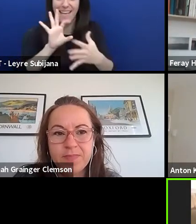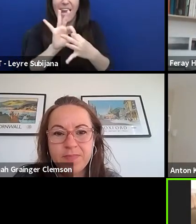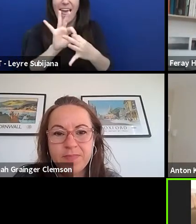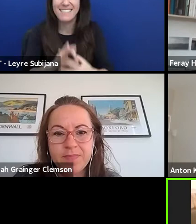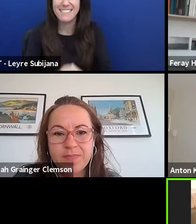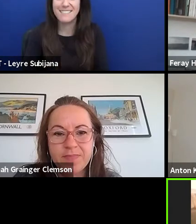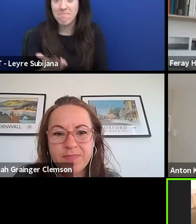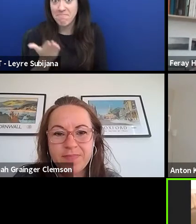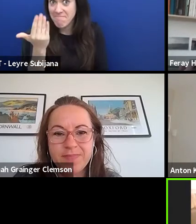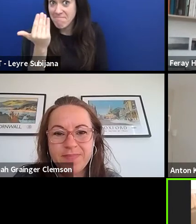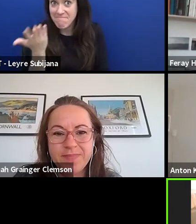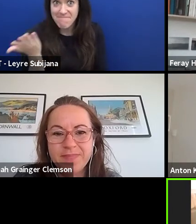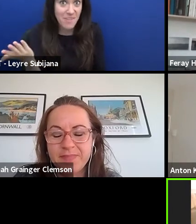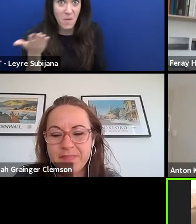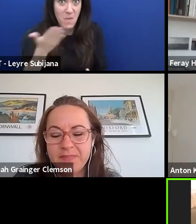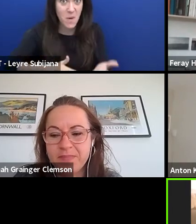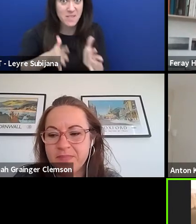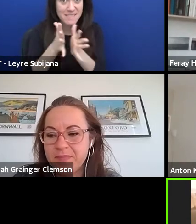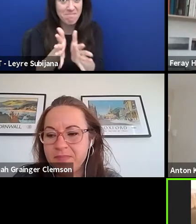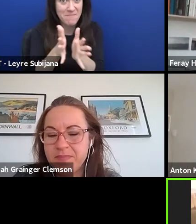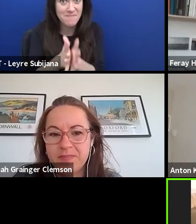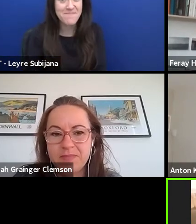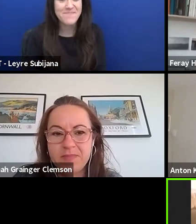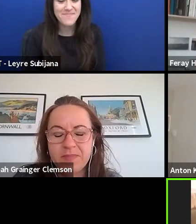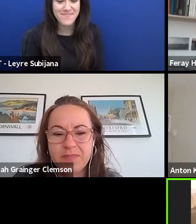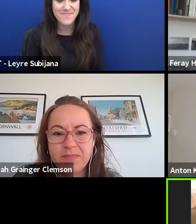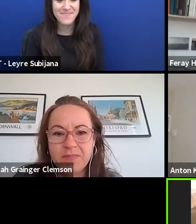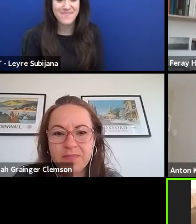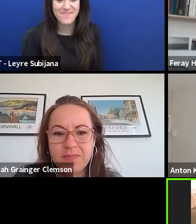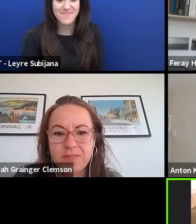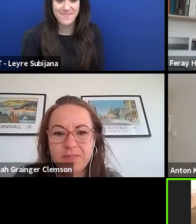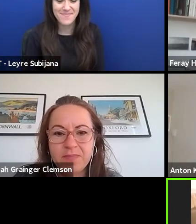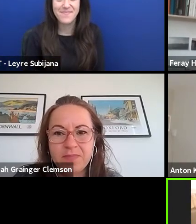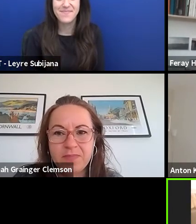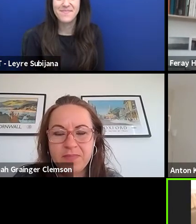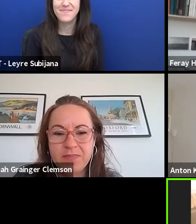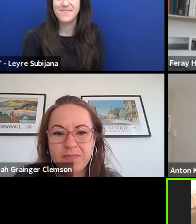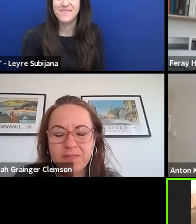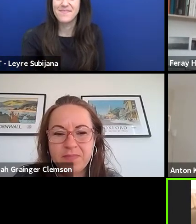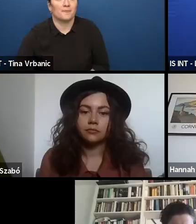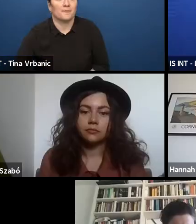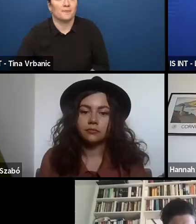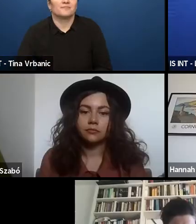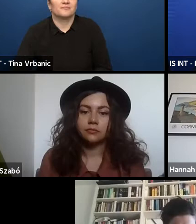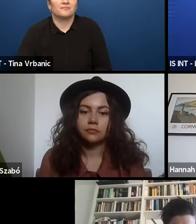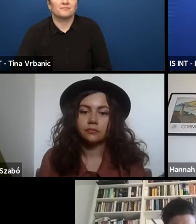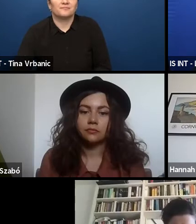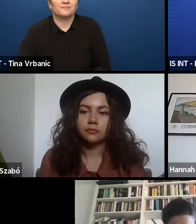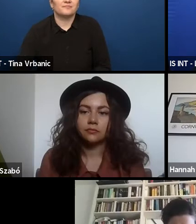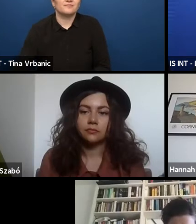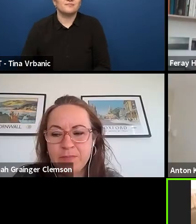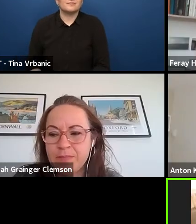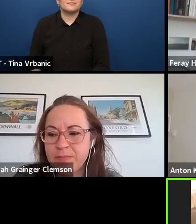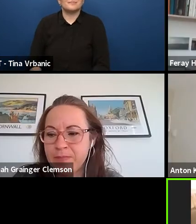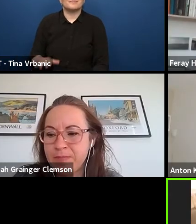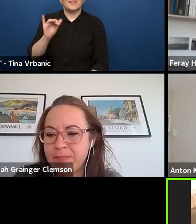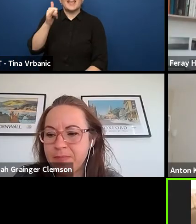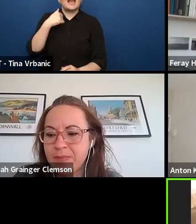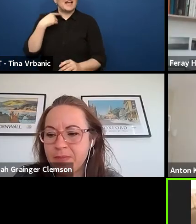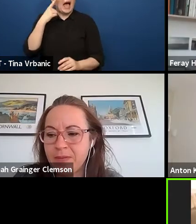Would you like to give a brief? Yes, I will try. I will try to make it short and sharp as I can.